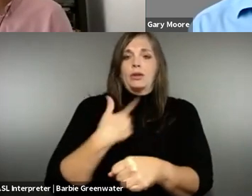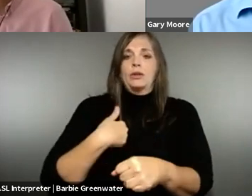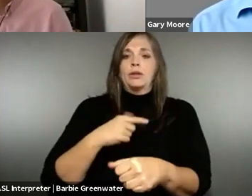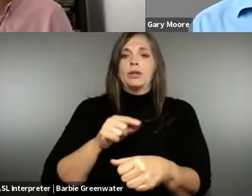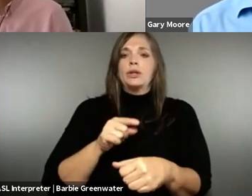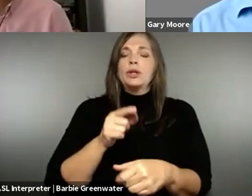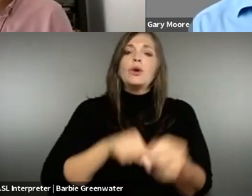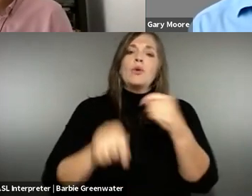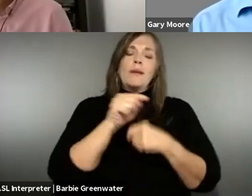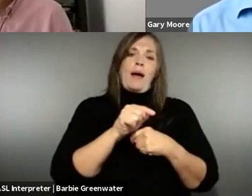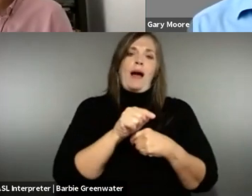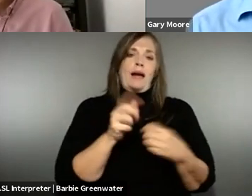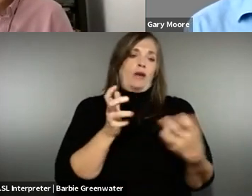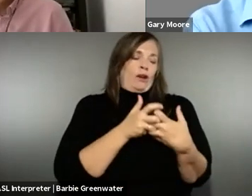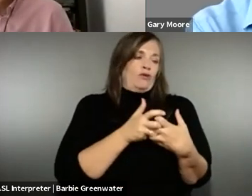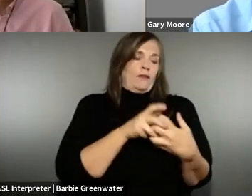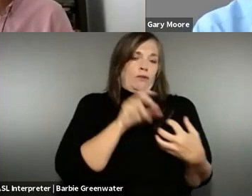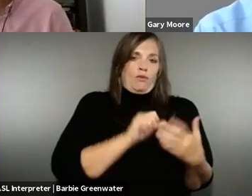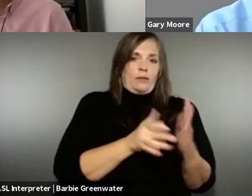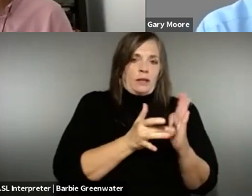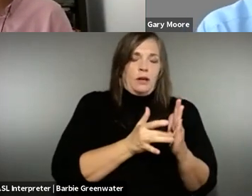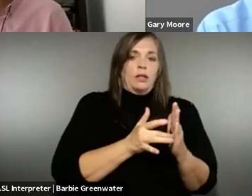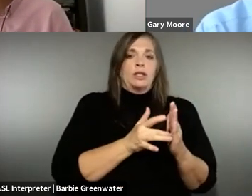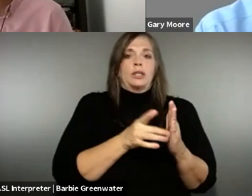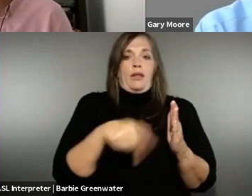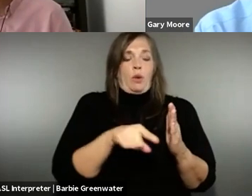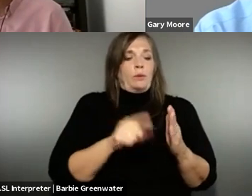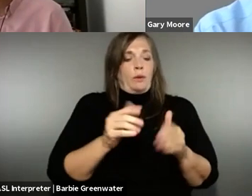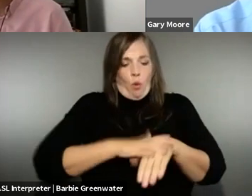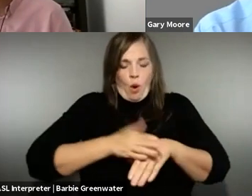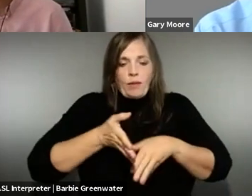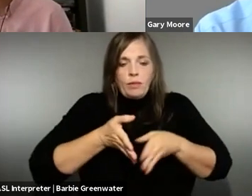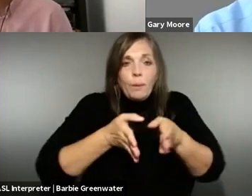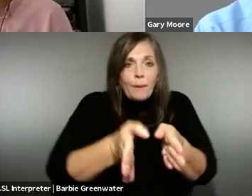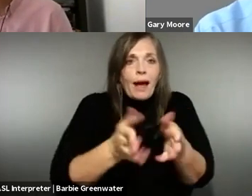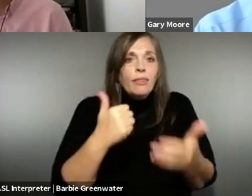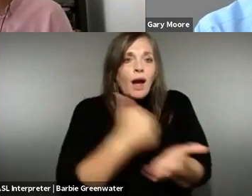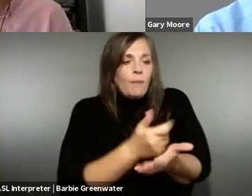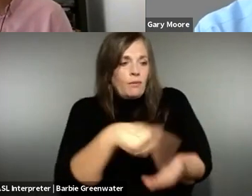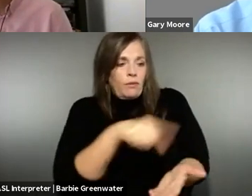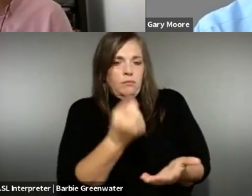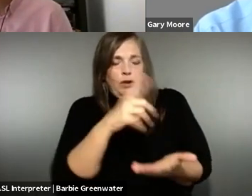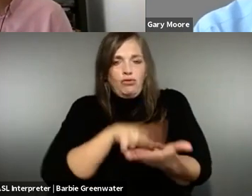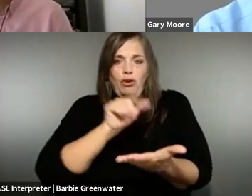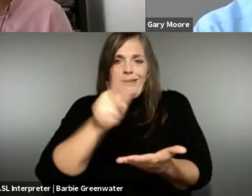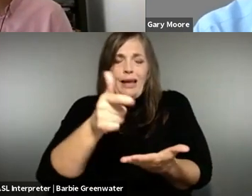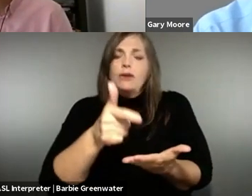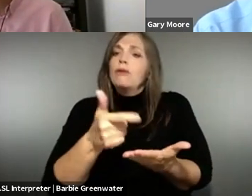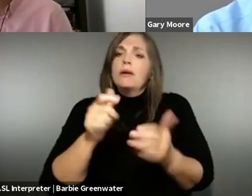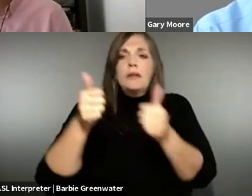gaping hole in the system at the moment that we need to fill somehow or other. And, obviously, retrofitting and raising awareness for people already advanced on their professional path is